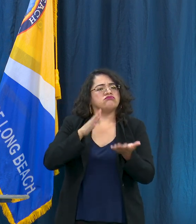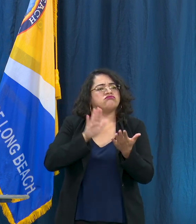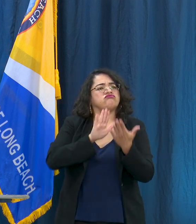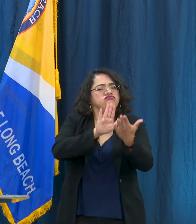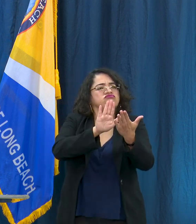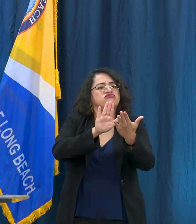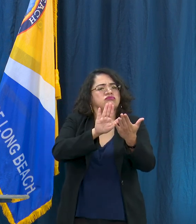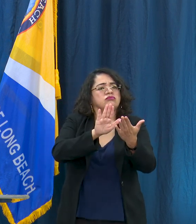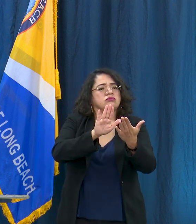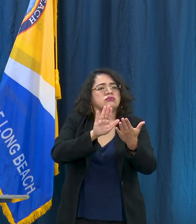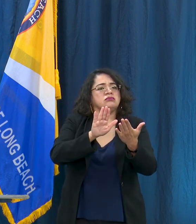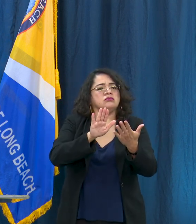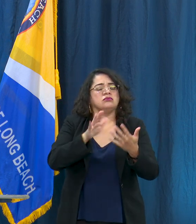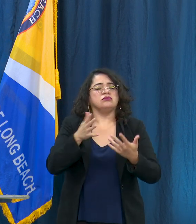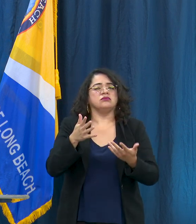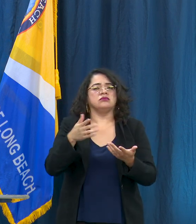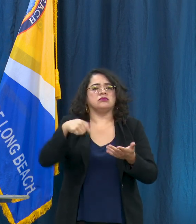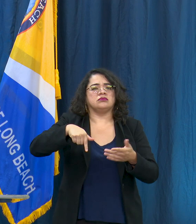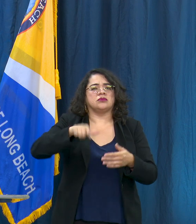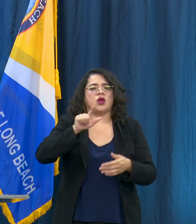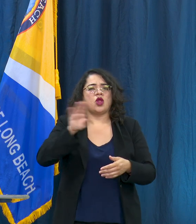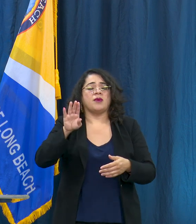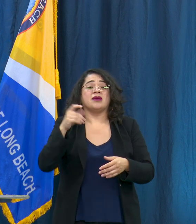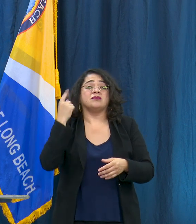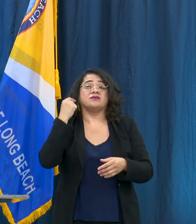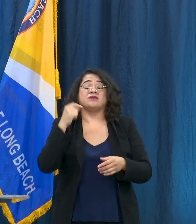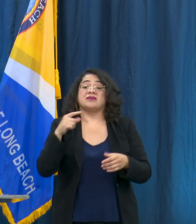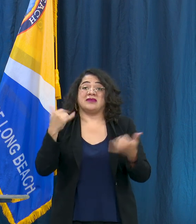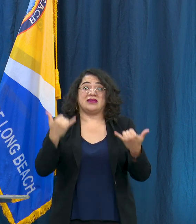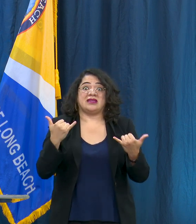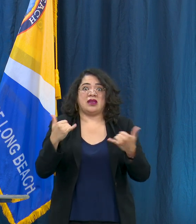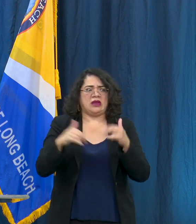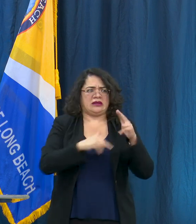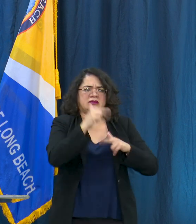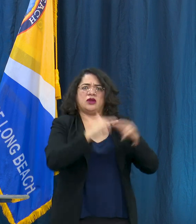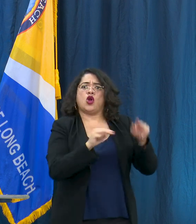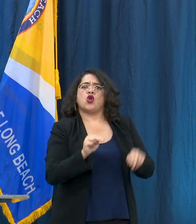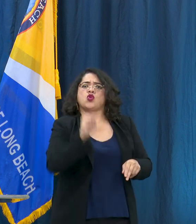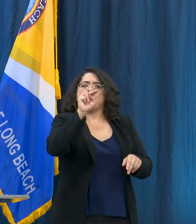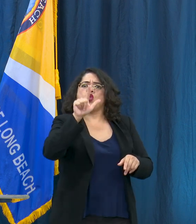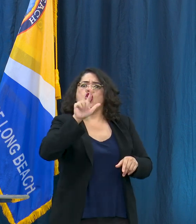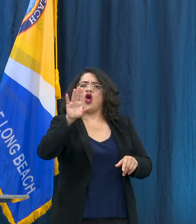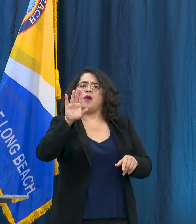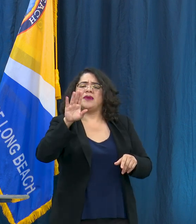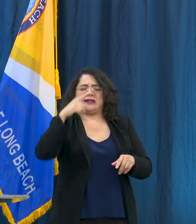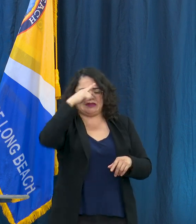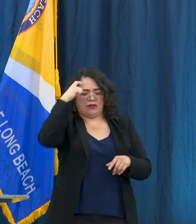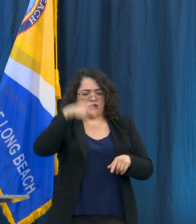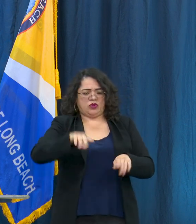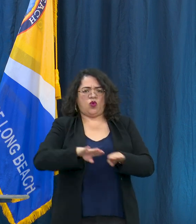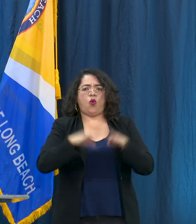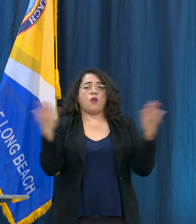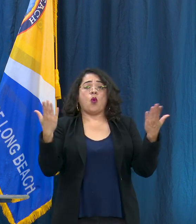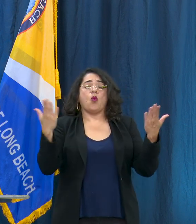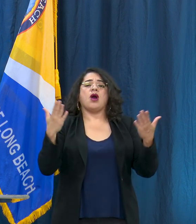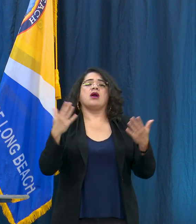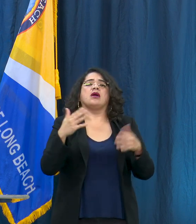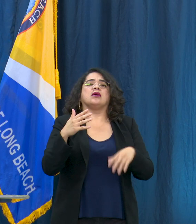more. We are building our first year-round shelter in North Long Beach that will open this summer, we've provided a lot of temporary shelters